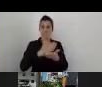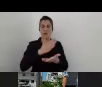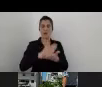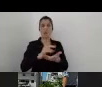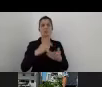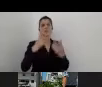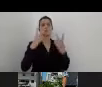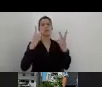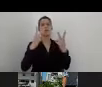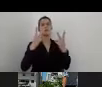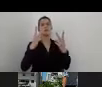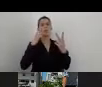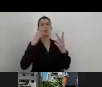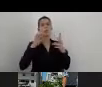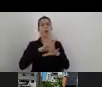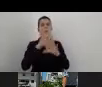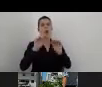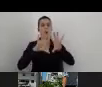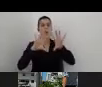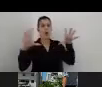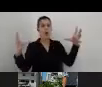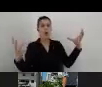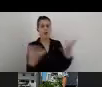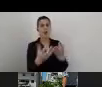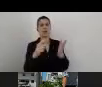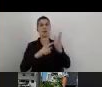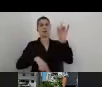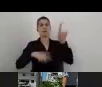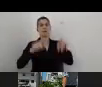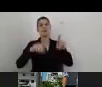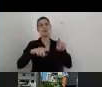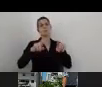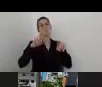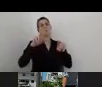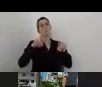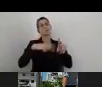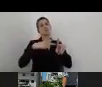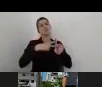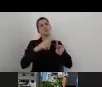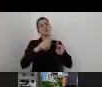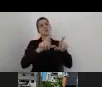Because sometimes you just have the vision and the situation of one building,